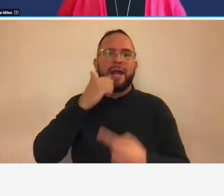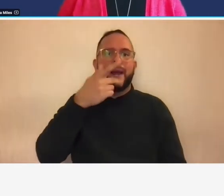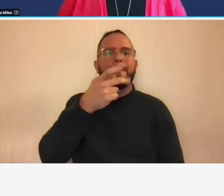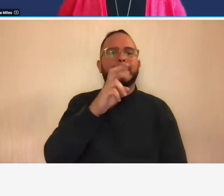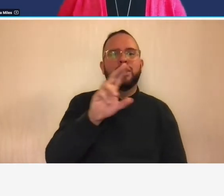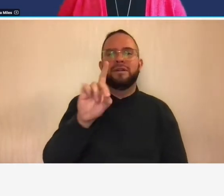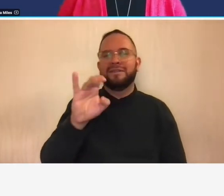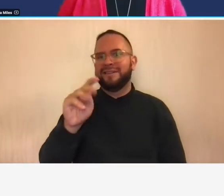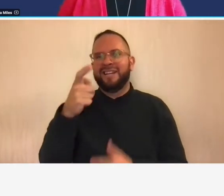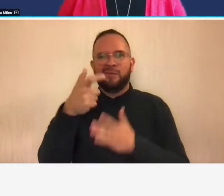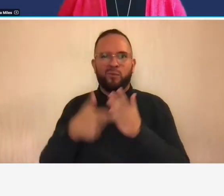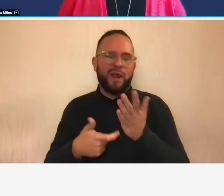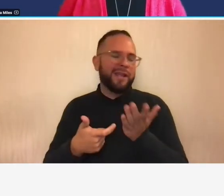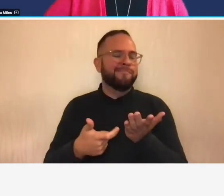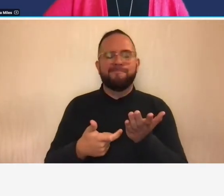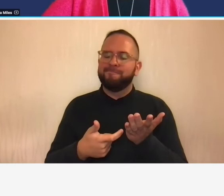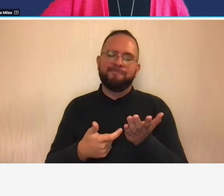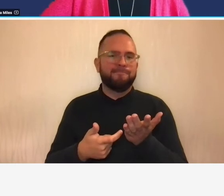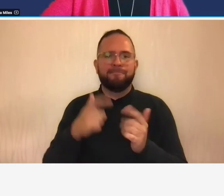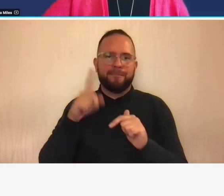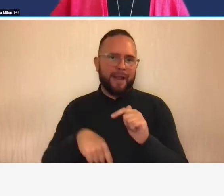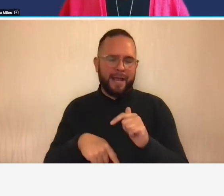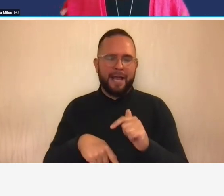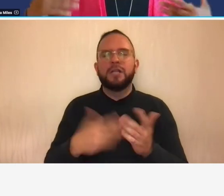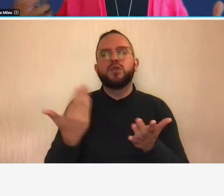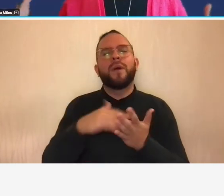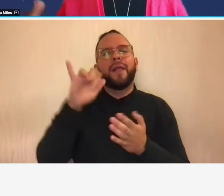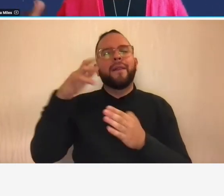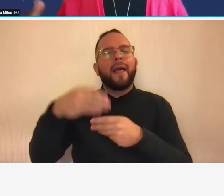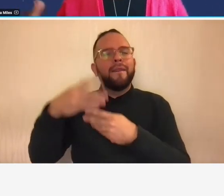administration so that's just you know so that you can kind of just get a feel for what types